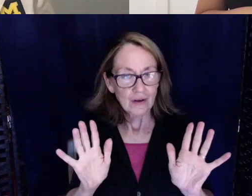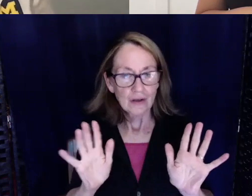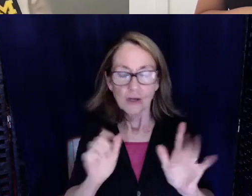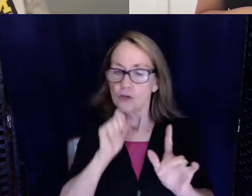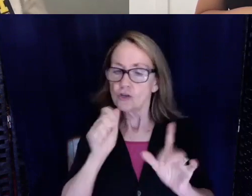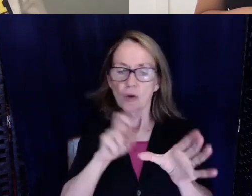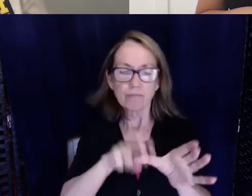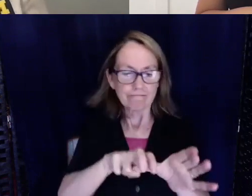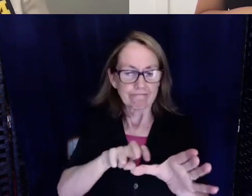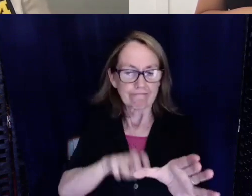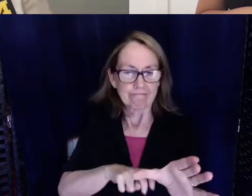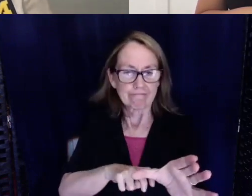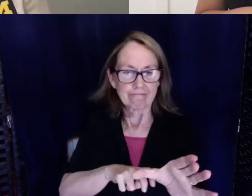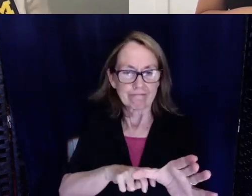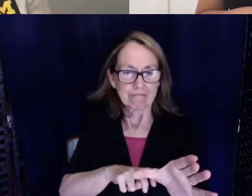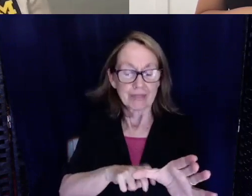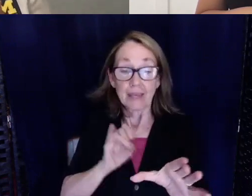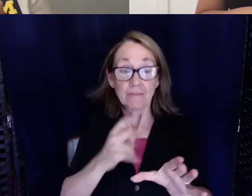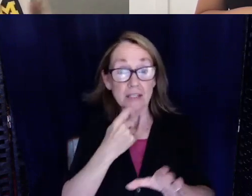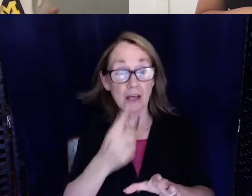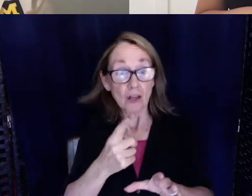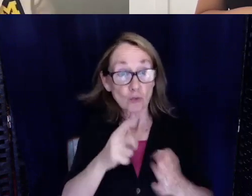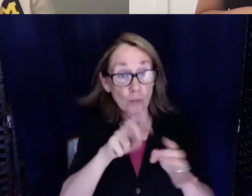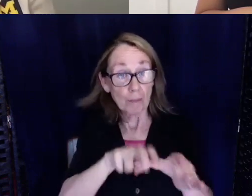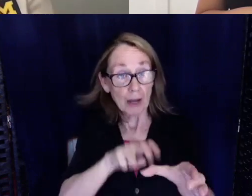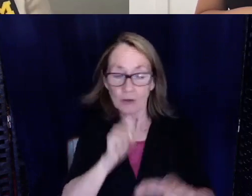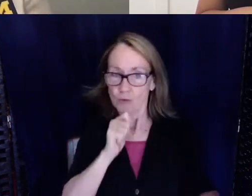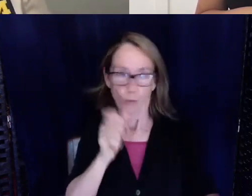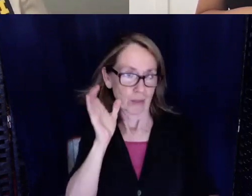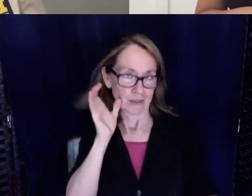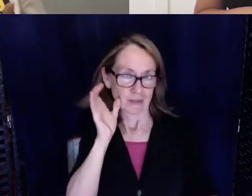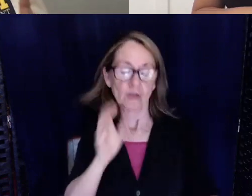people tell you to back down. You should do what you want to do.